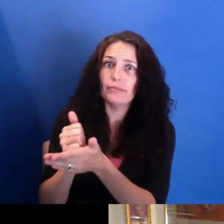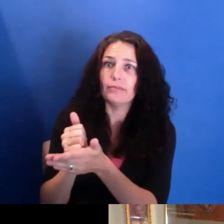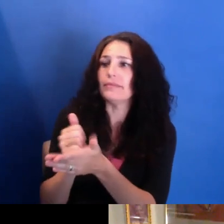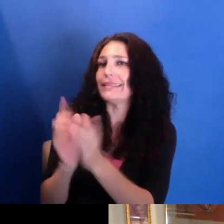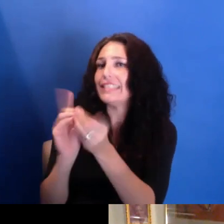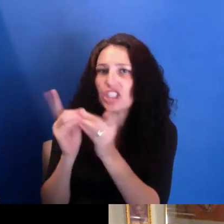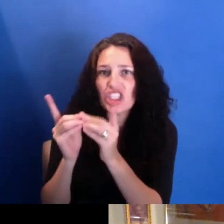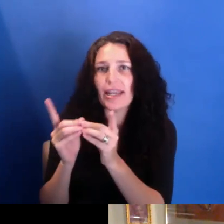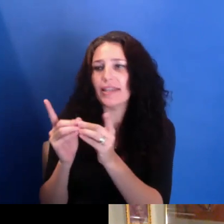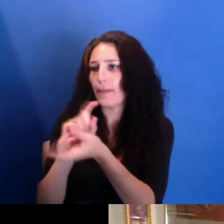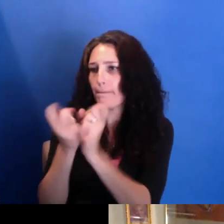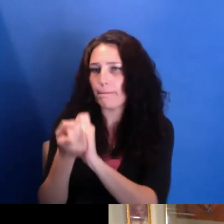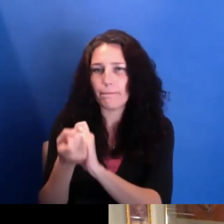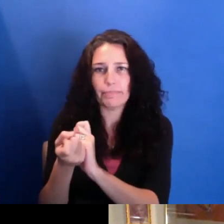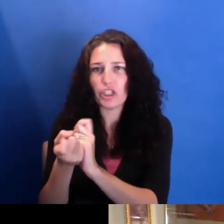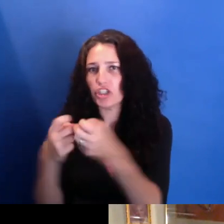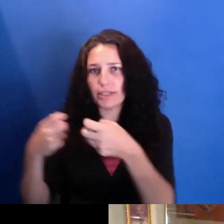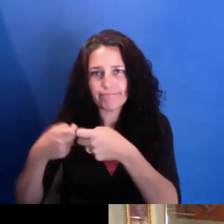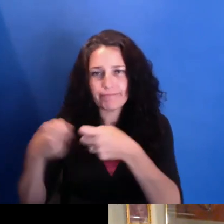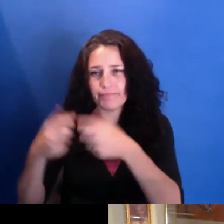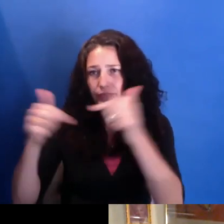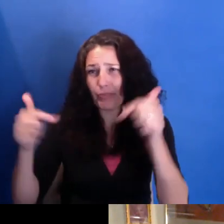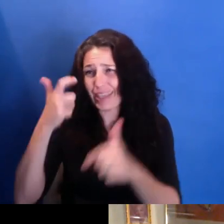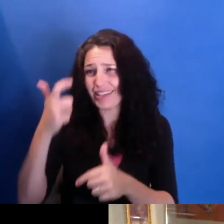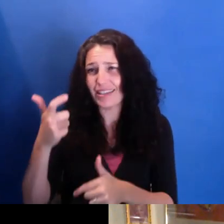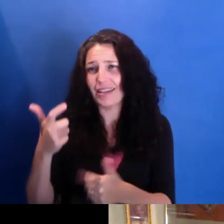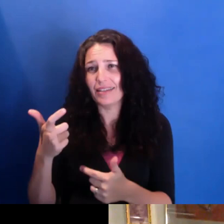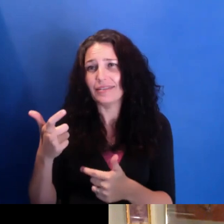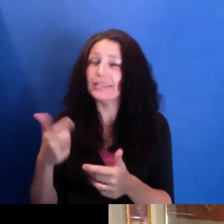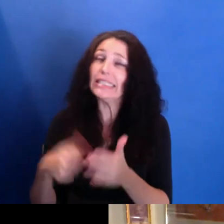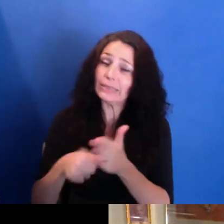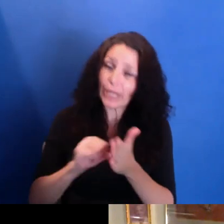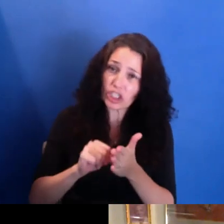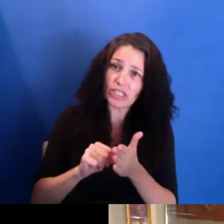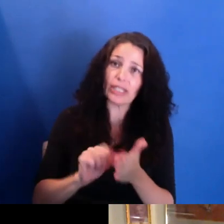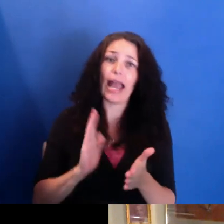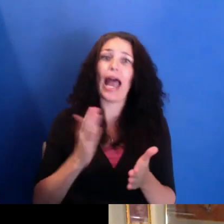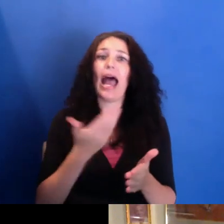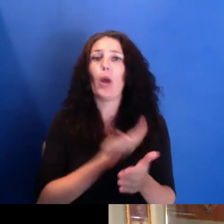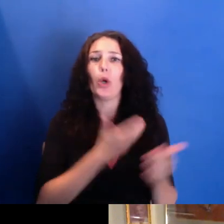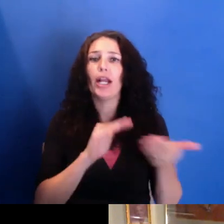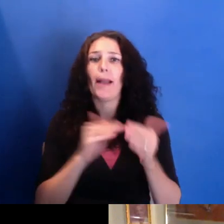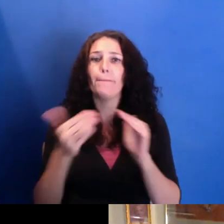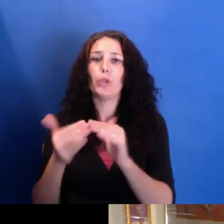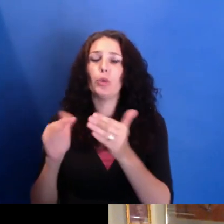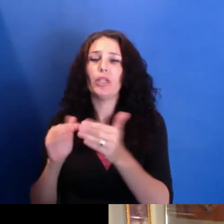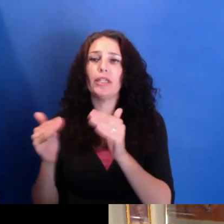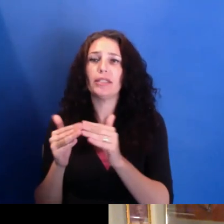Because it's-- I mean, it's-- I mean, archives, it's-- especially when it comes to our communities, and it's like such a-- it's a social justice issue.